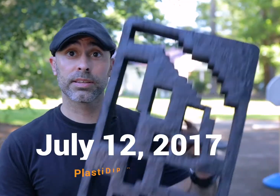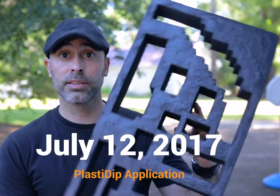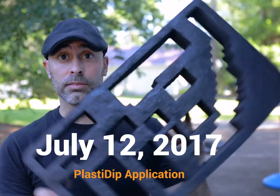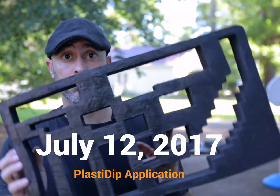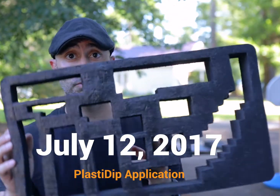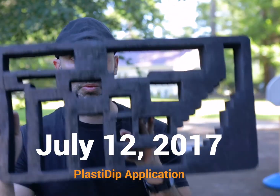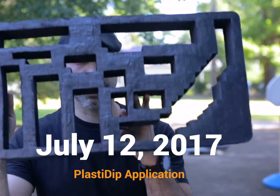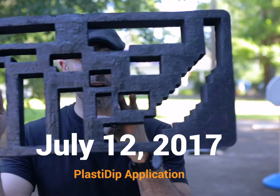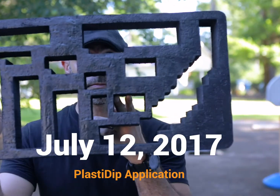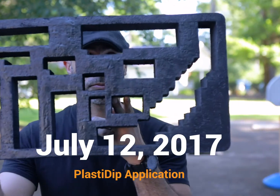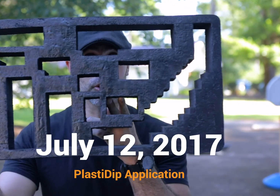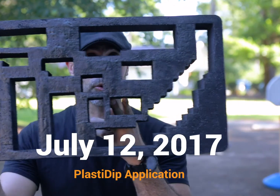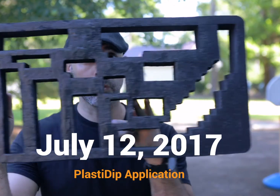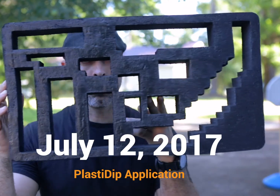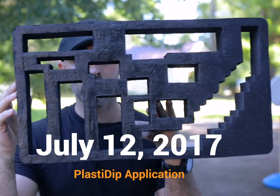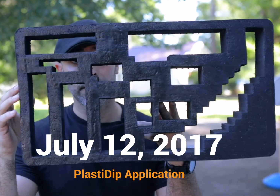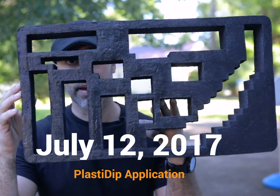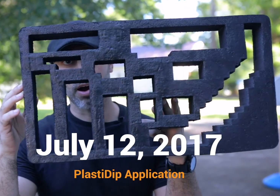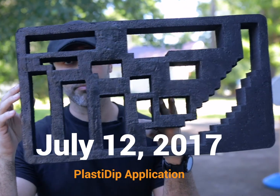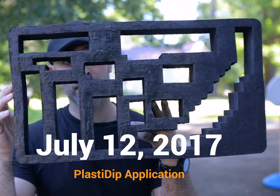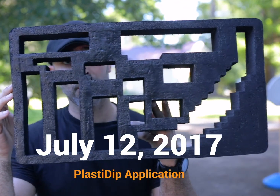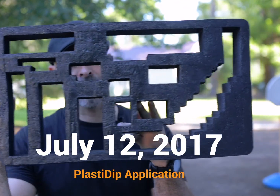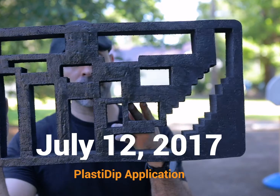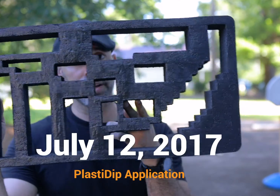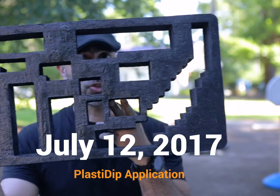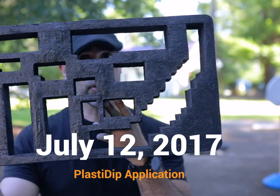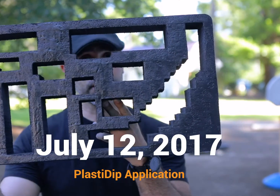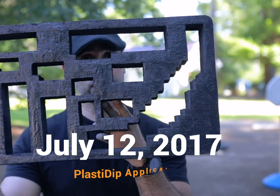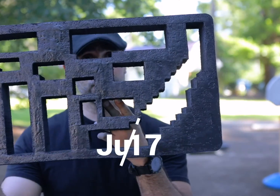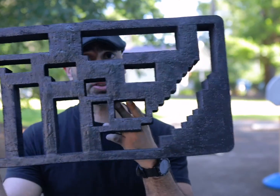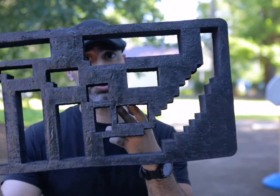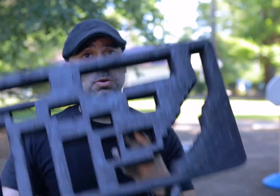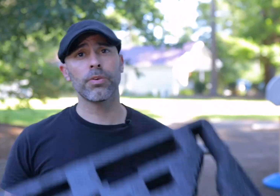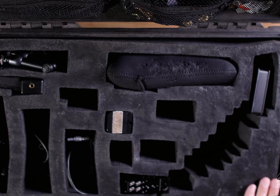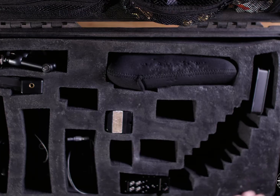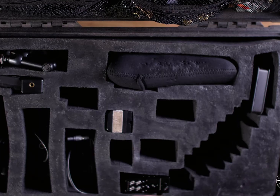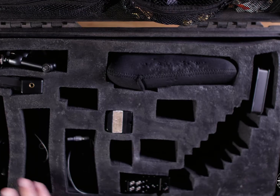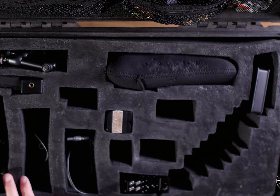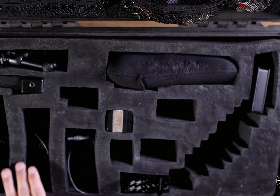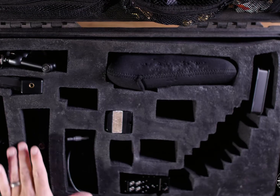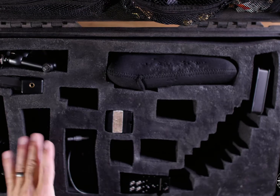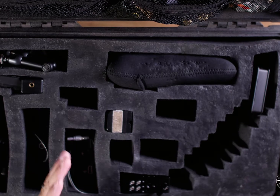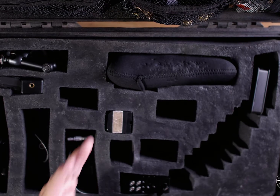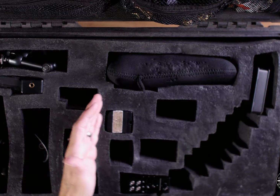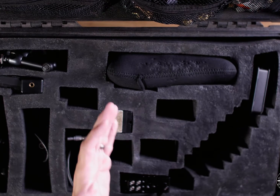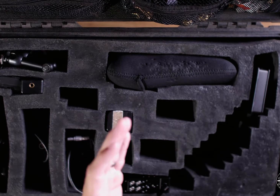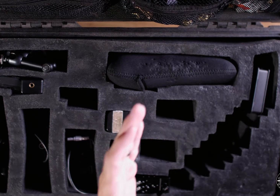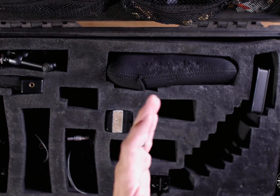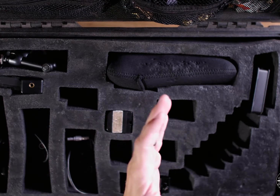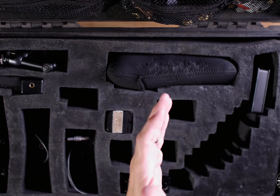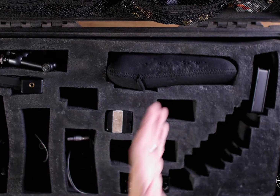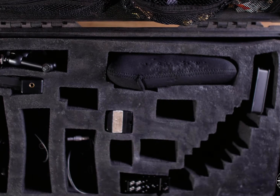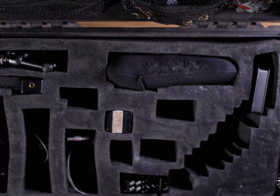ago to put in my Plasti Dip test and as you can see it still looks perfect it